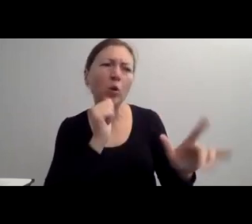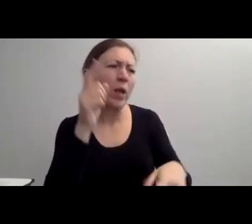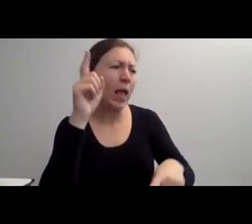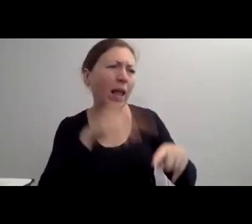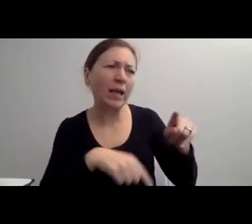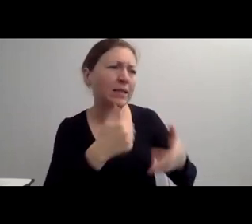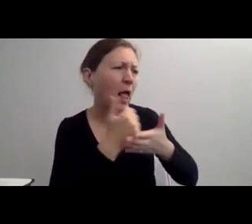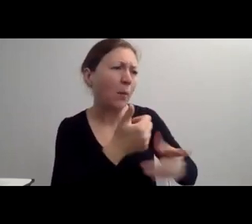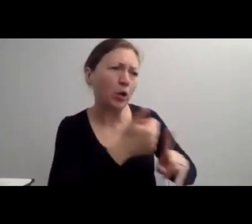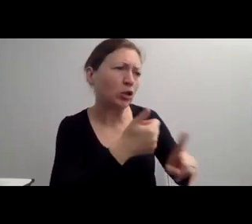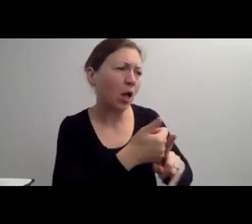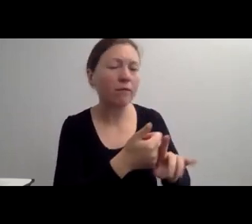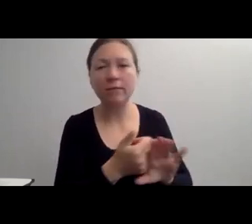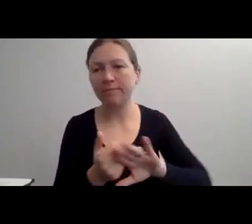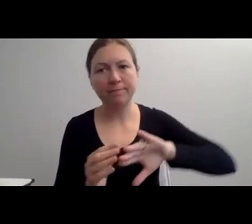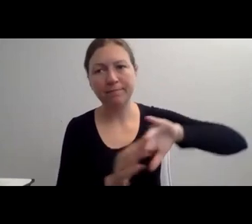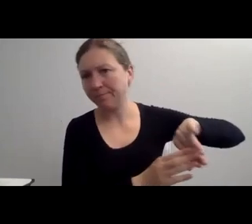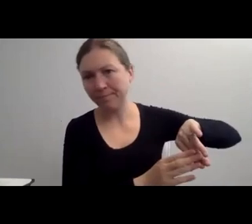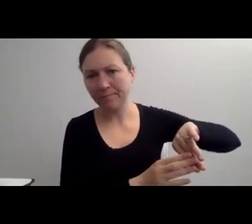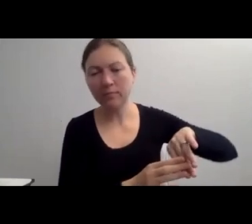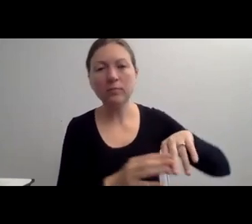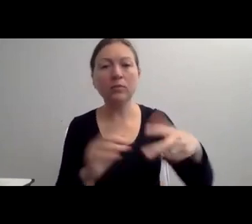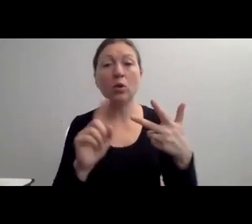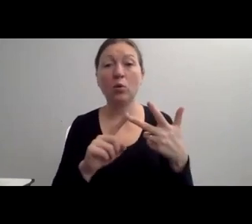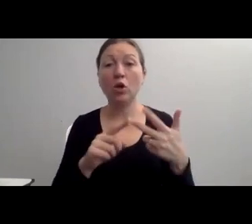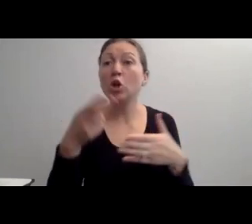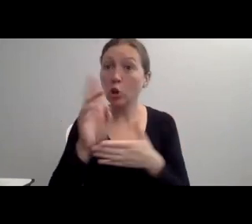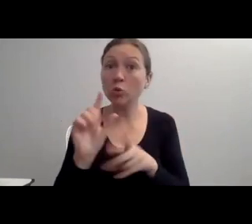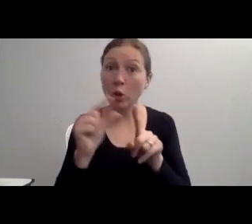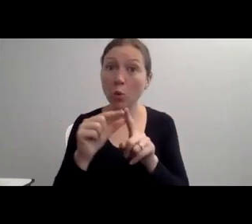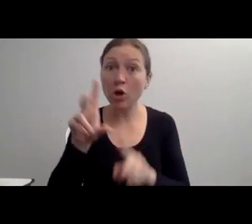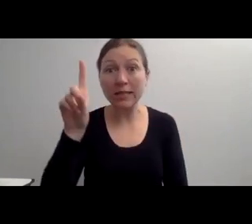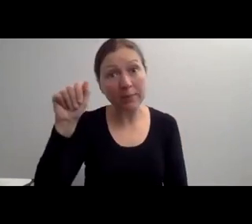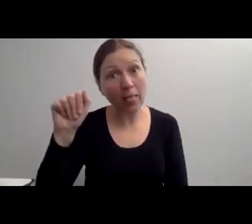MAKE SURE THAT YOU HAVE AN ACCURATE DIAGNOSIS AND SOURCE FOR THAT."